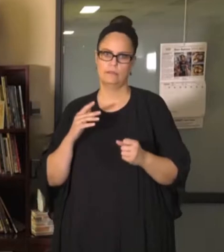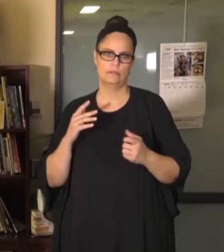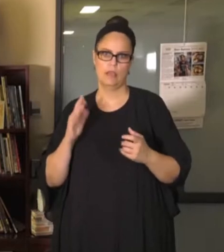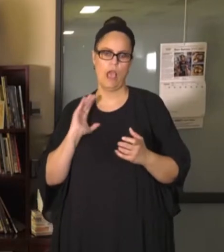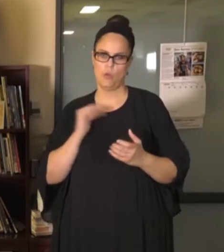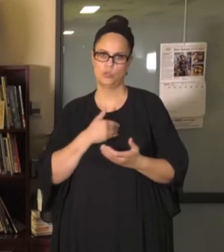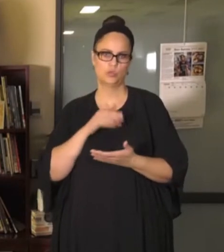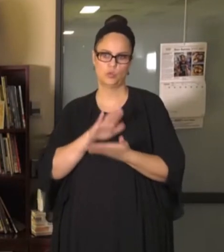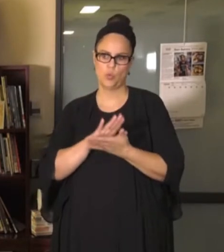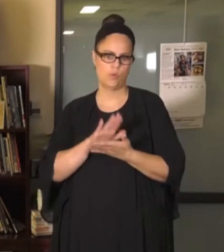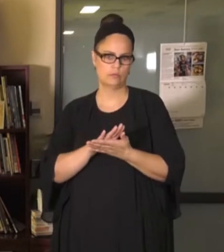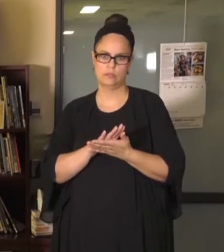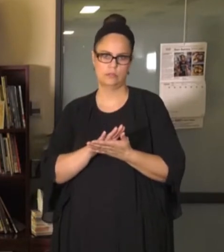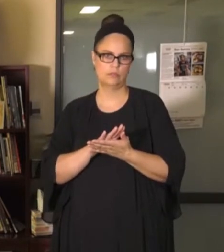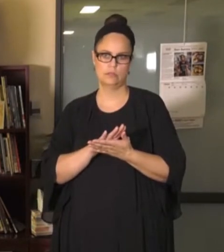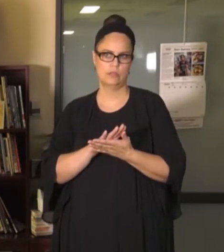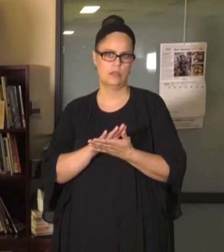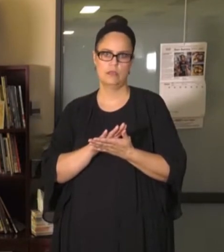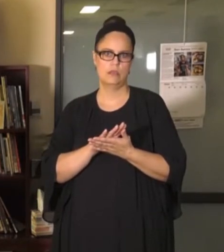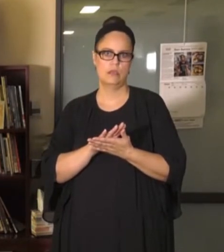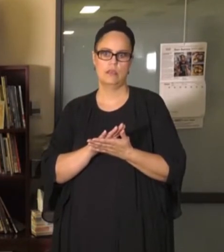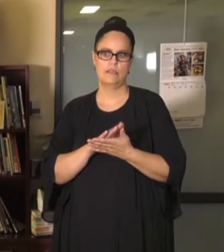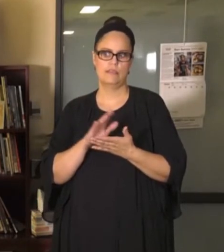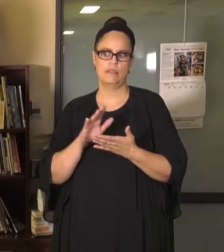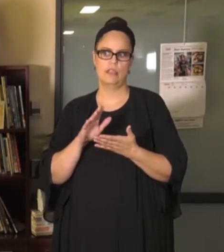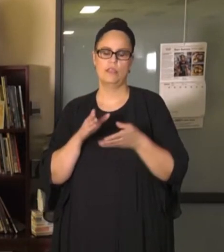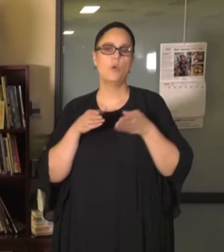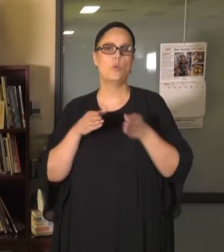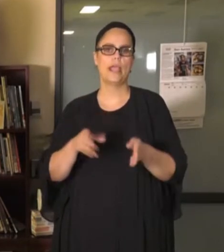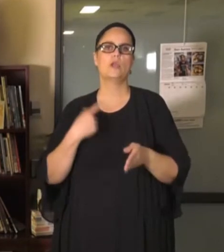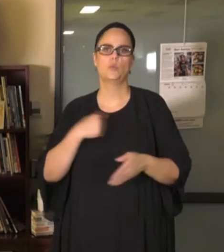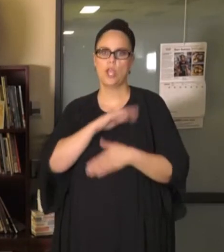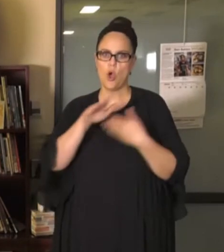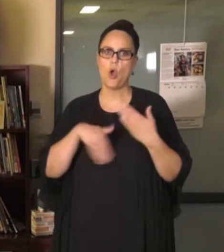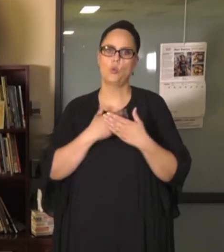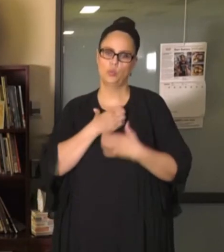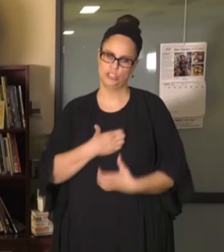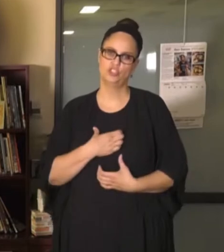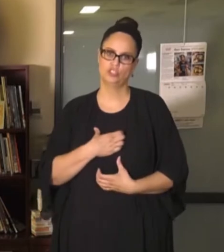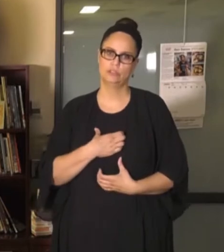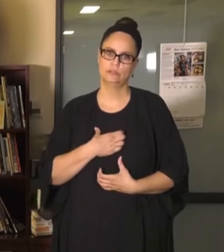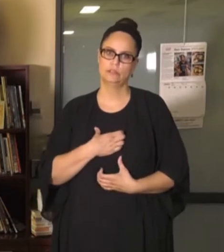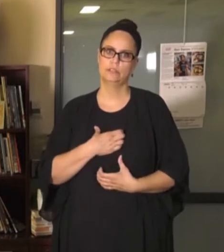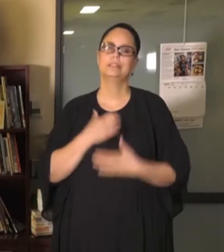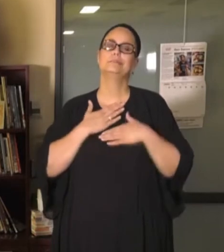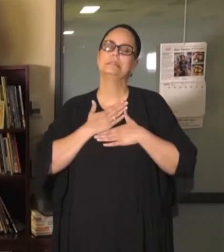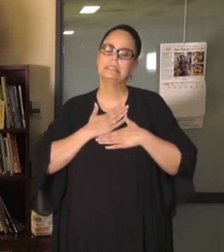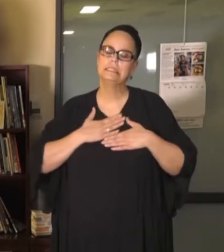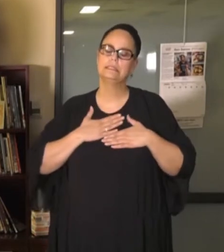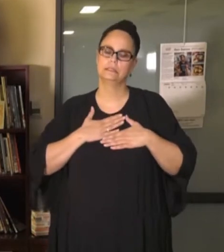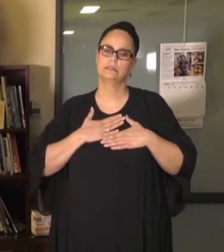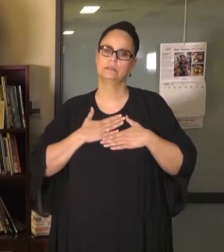schools to program them in the way that all of us wish we could. And please families please understand this -